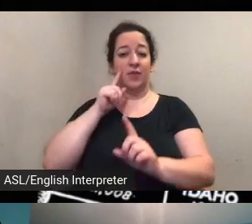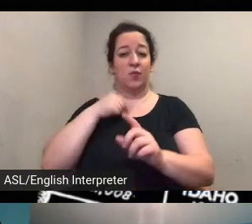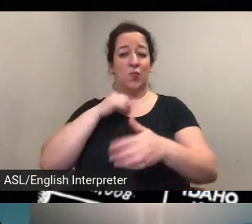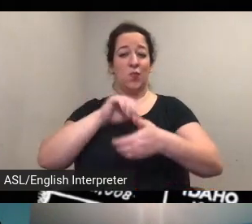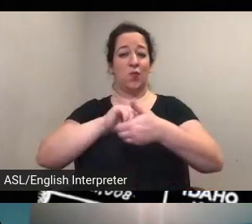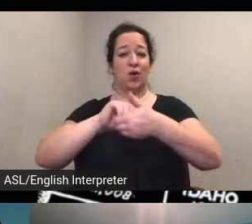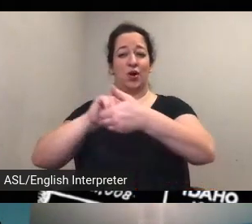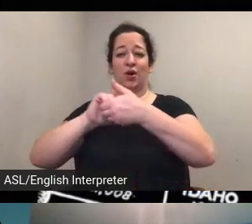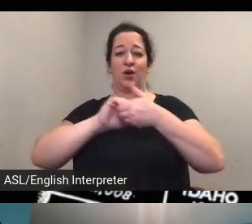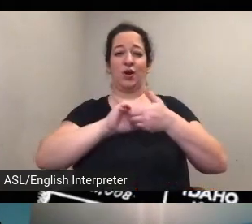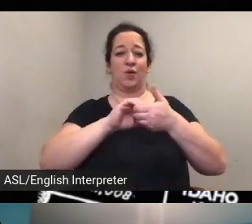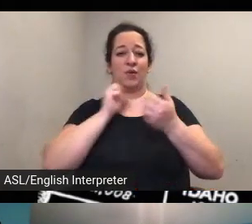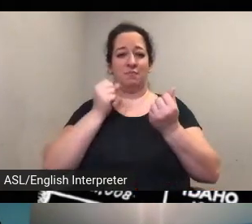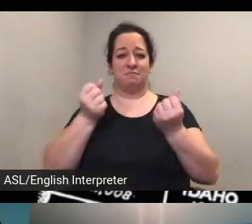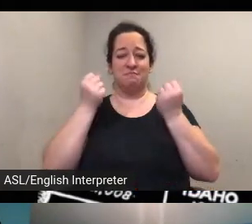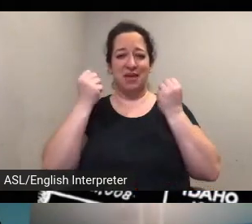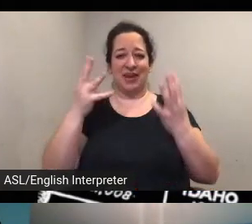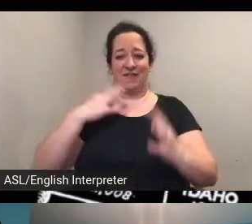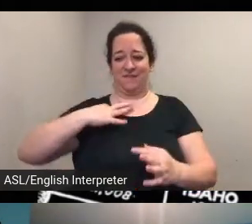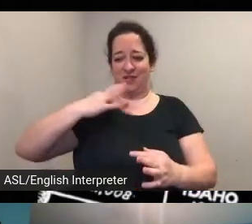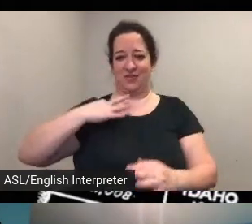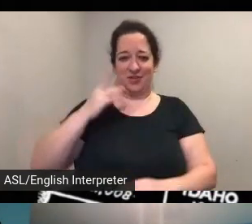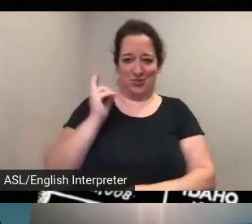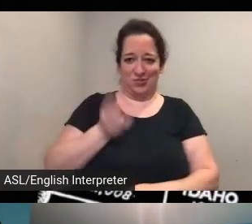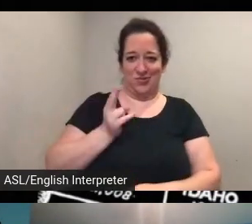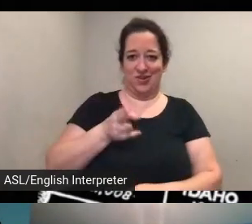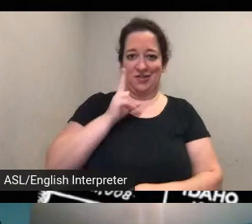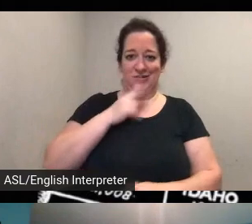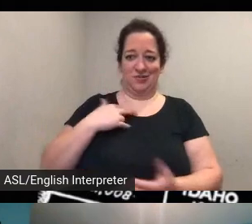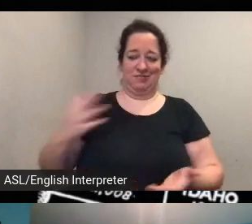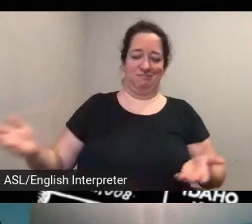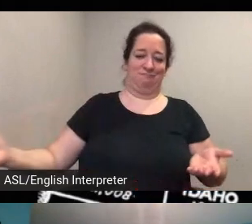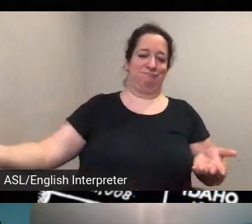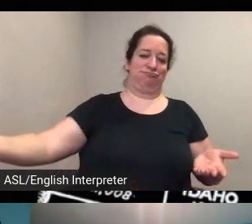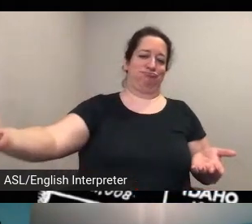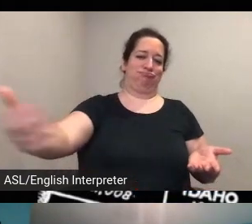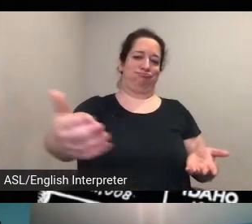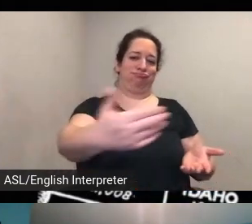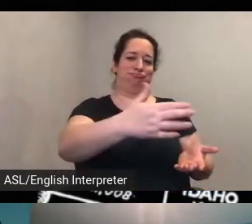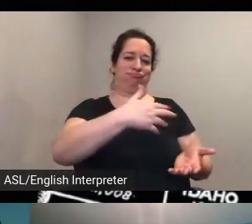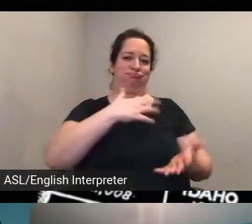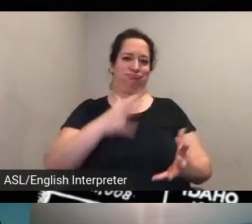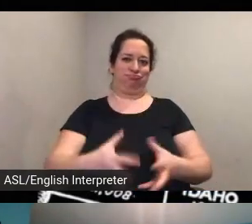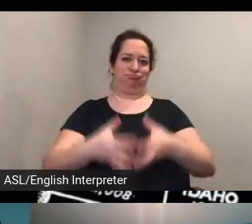historians to compile a massive biographical database